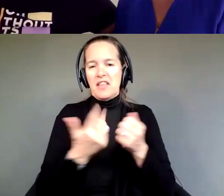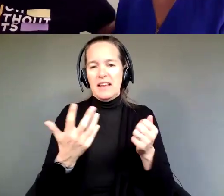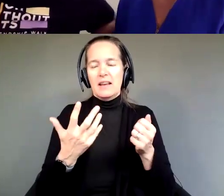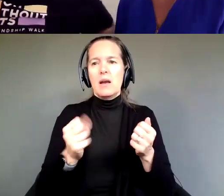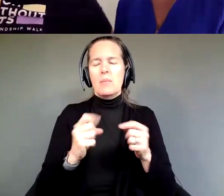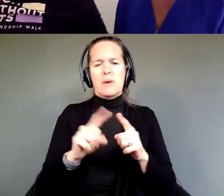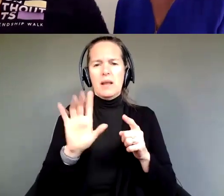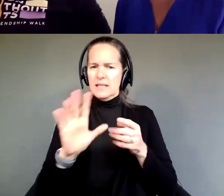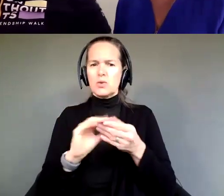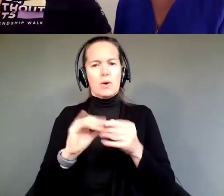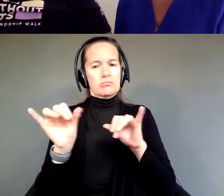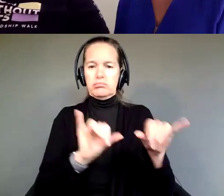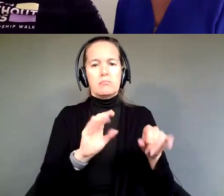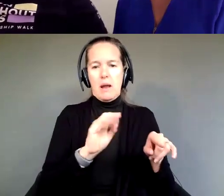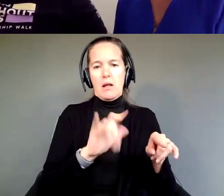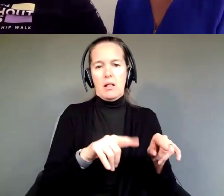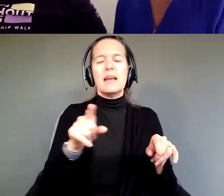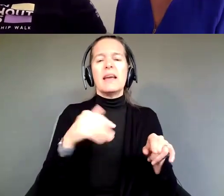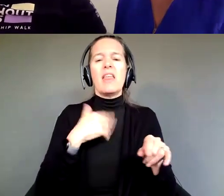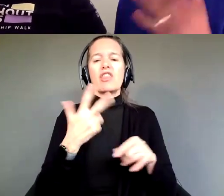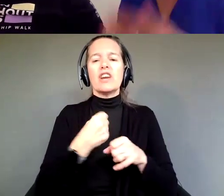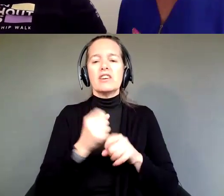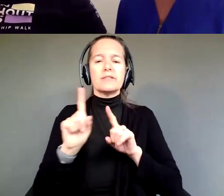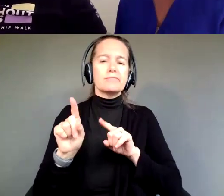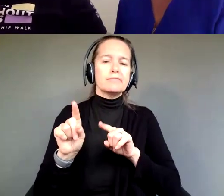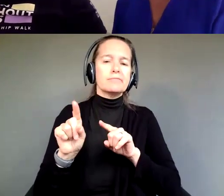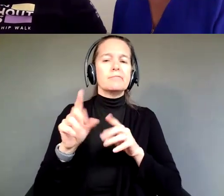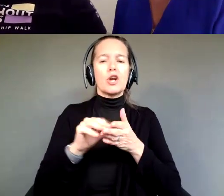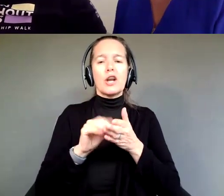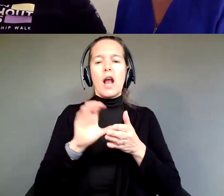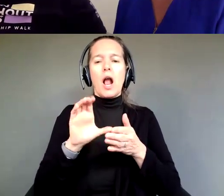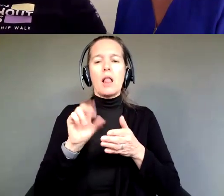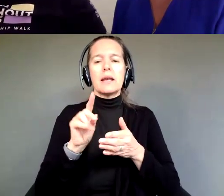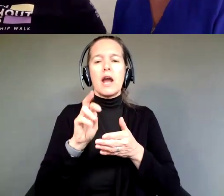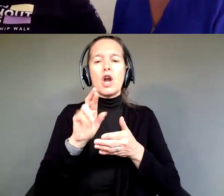He had three years of culinary at our local high school in a rural area south of Tallahassee,